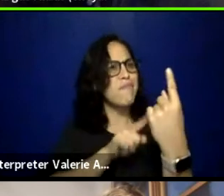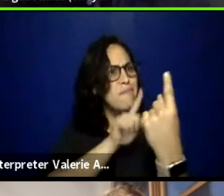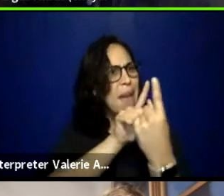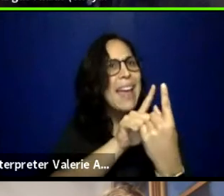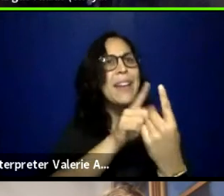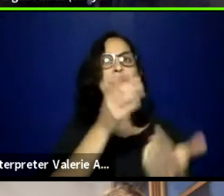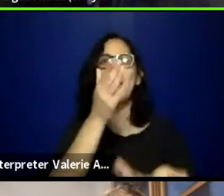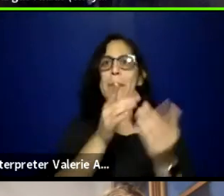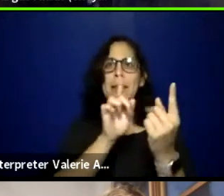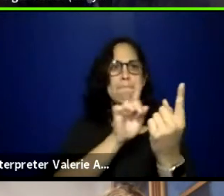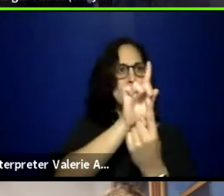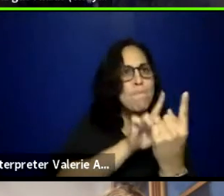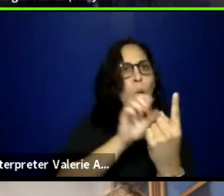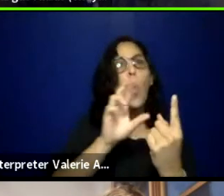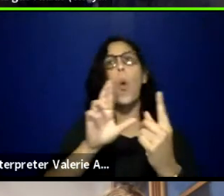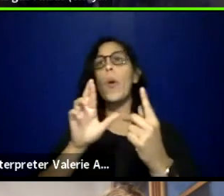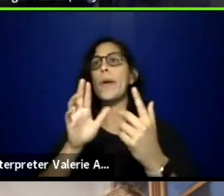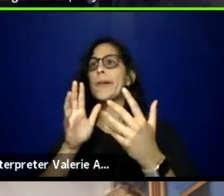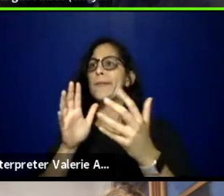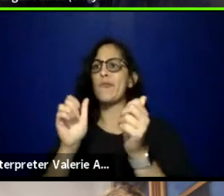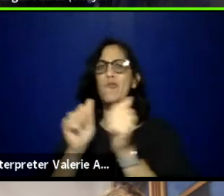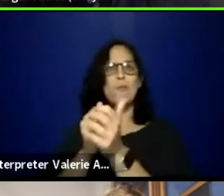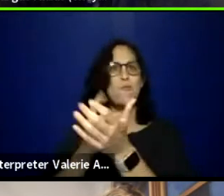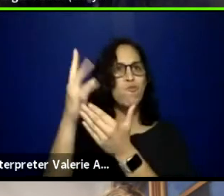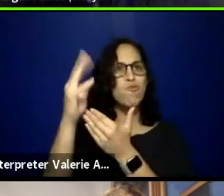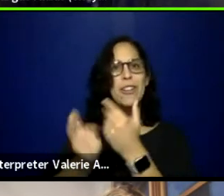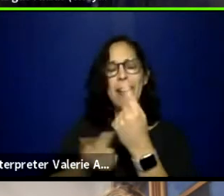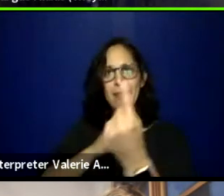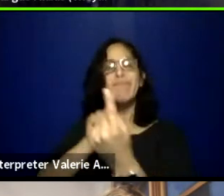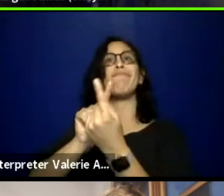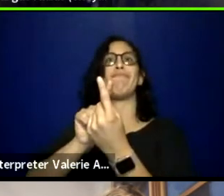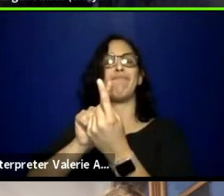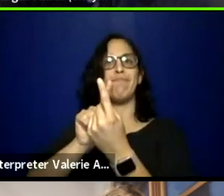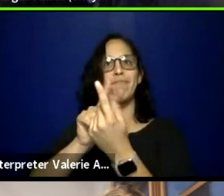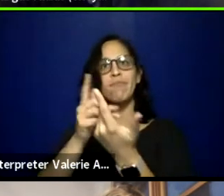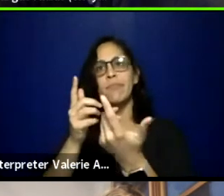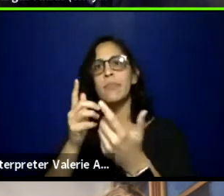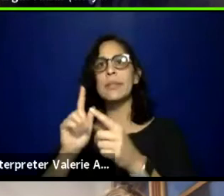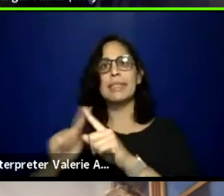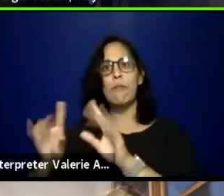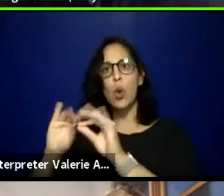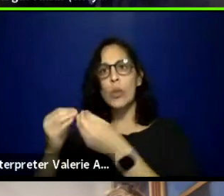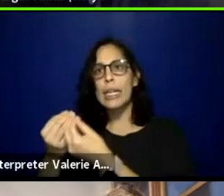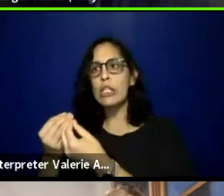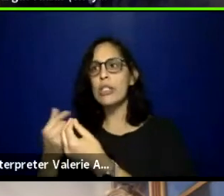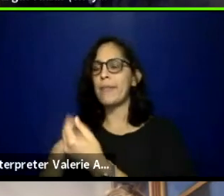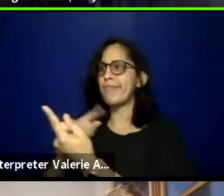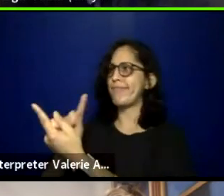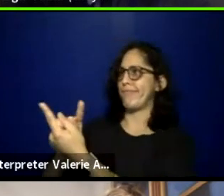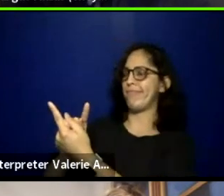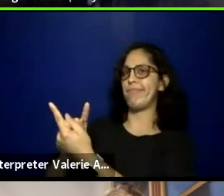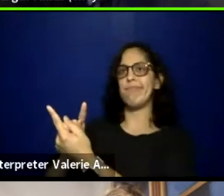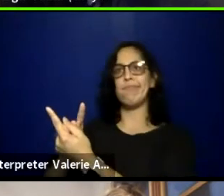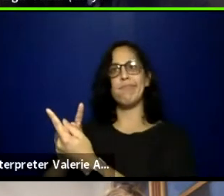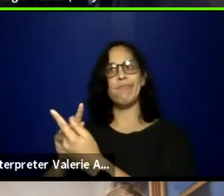or through a project or via a different organization that we had the pleasure of intersecting with,